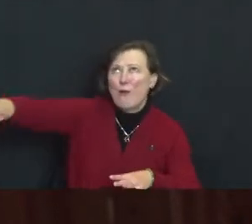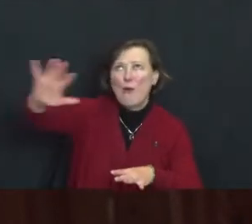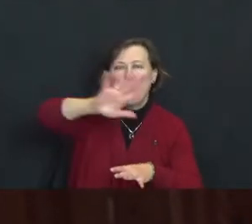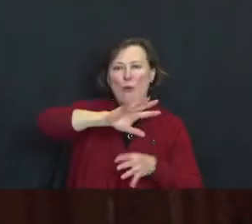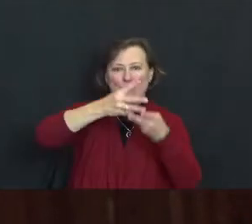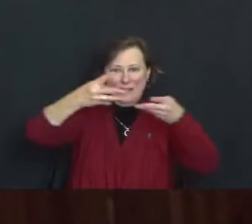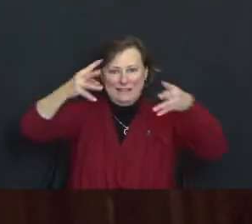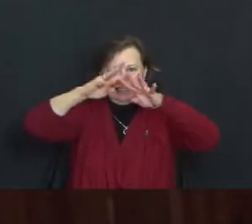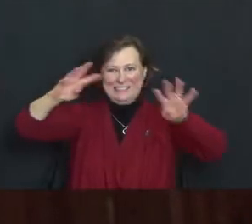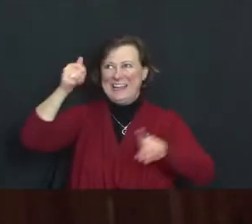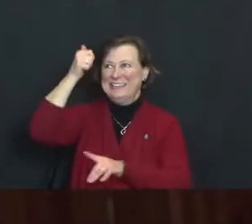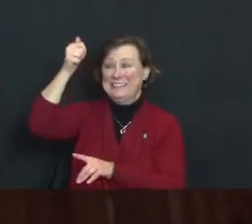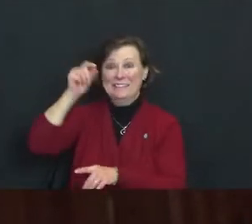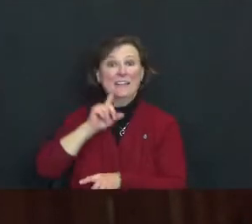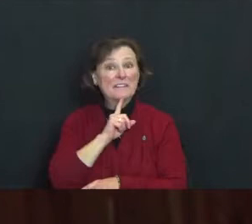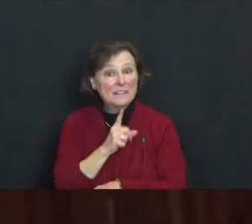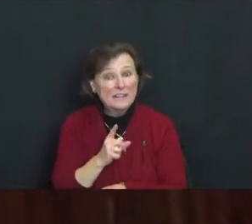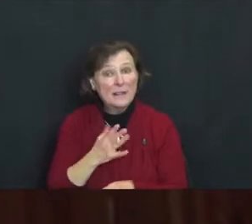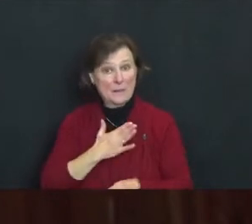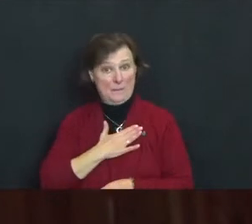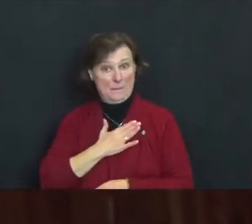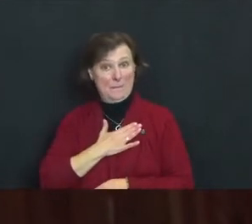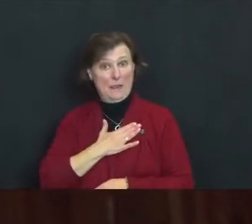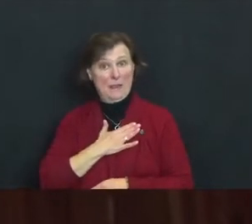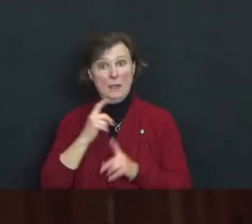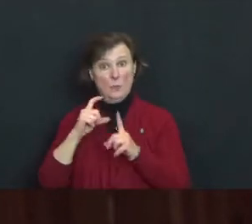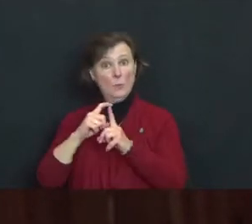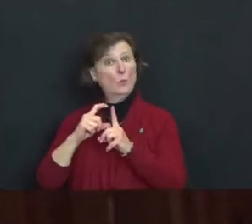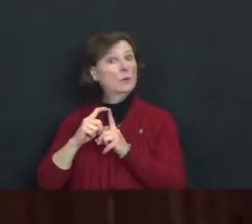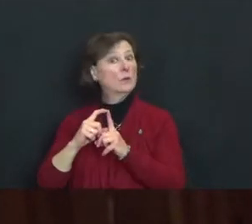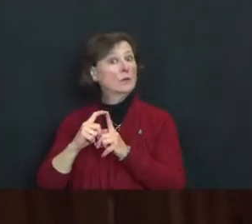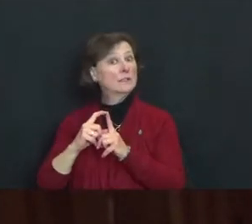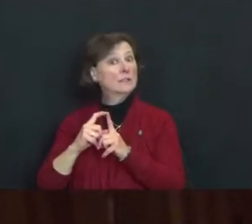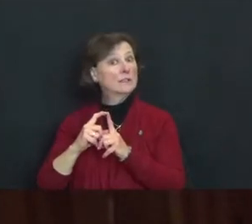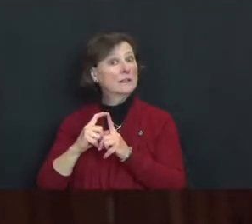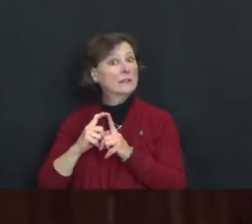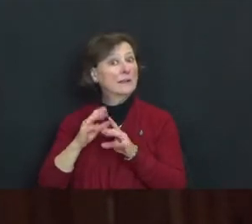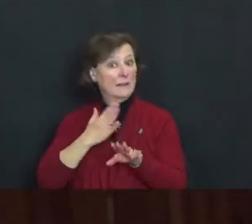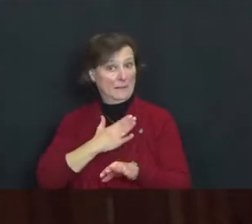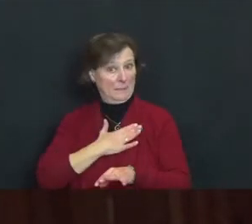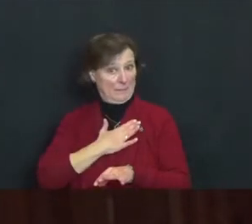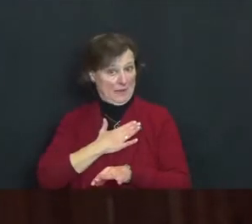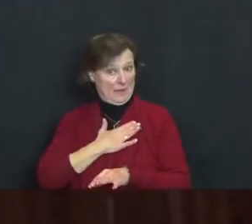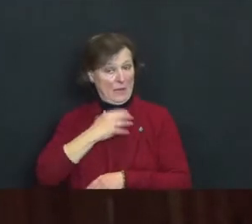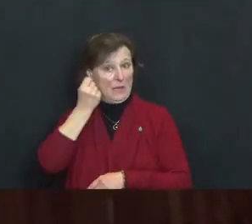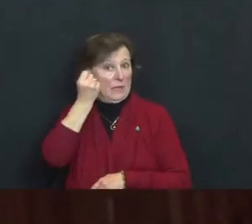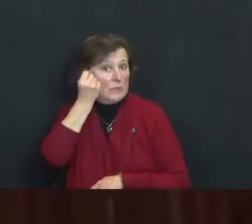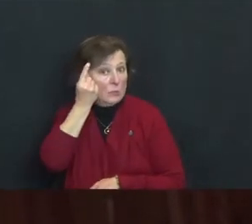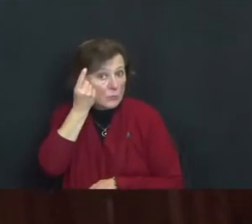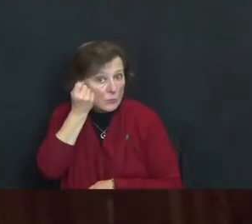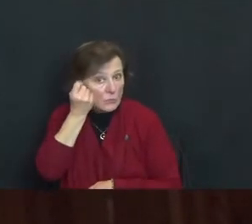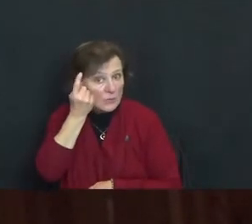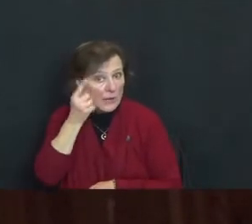“therefore, in my own words, and in my own personal understanding as I was taught by